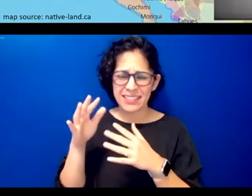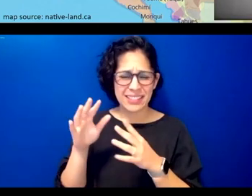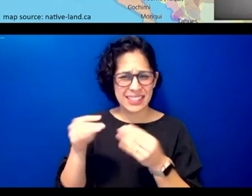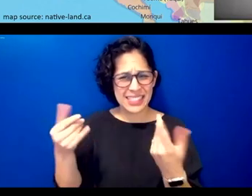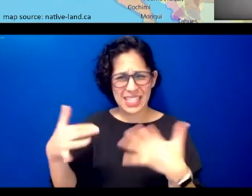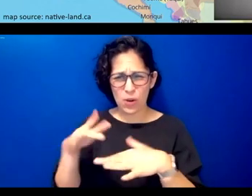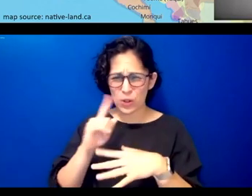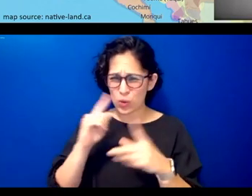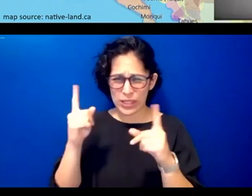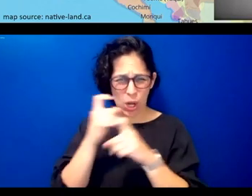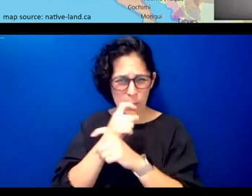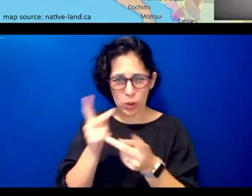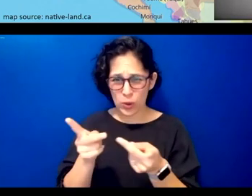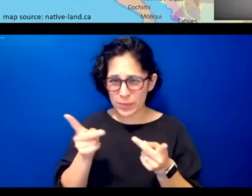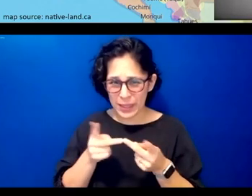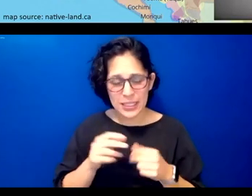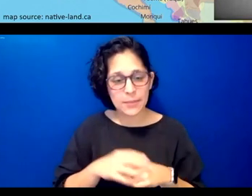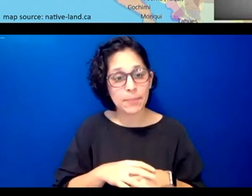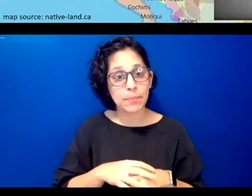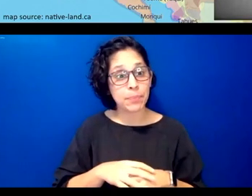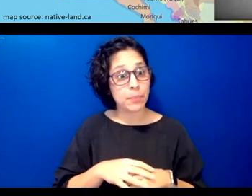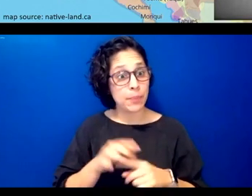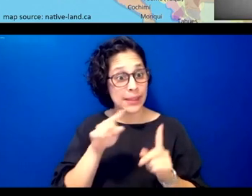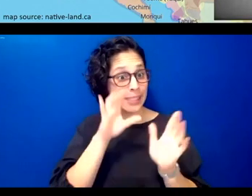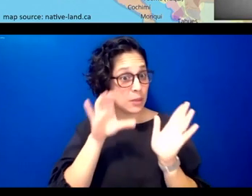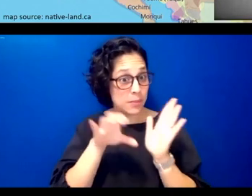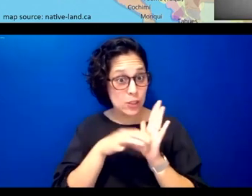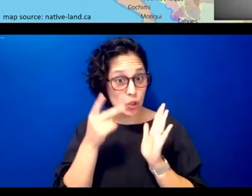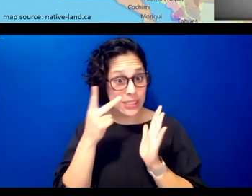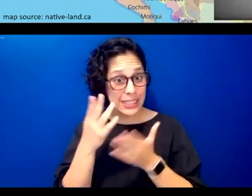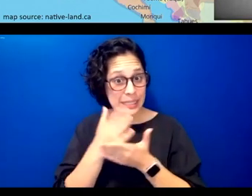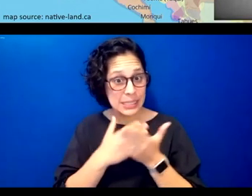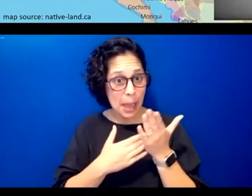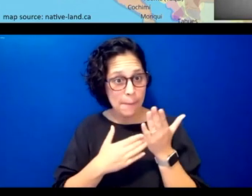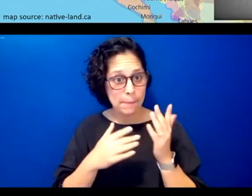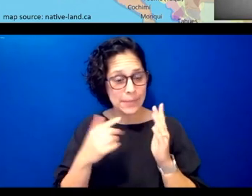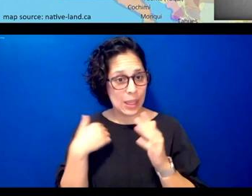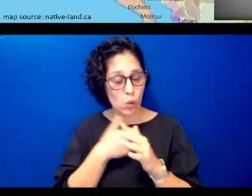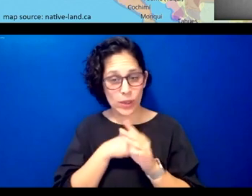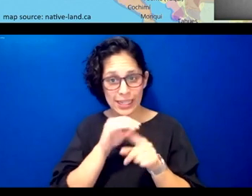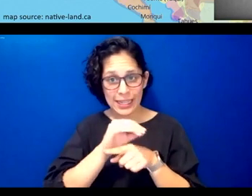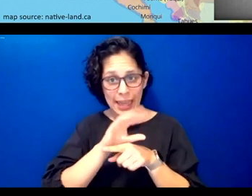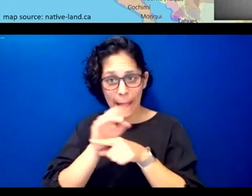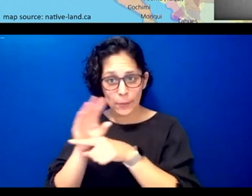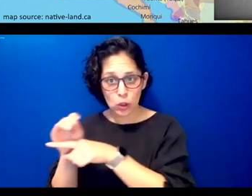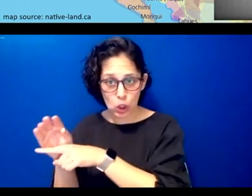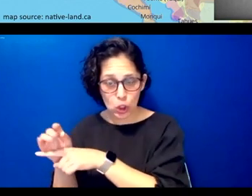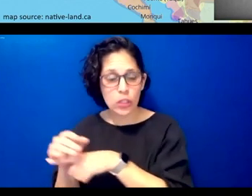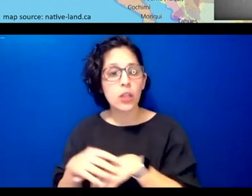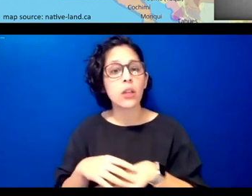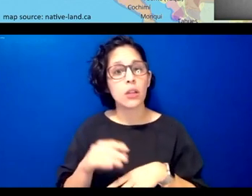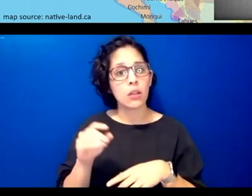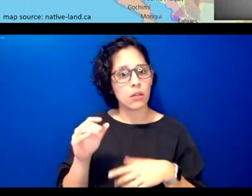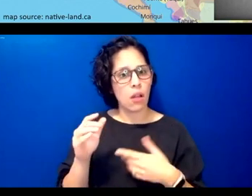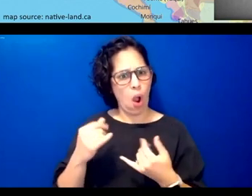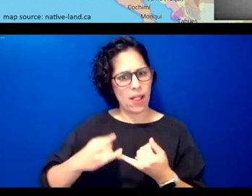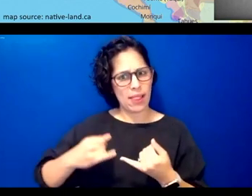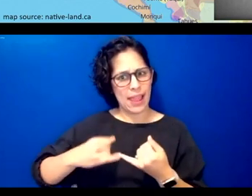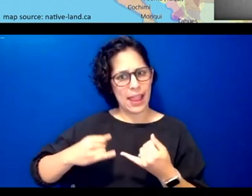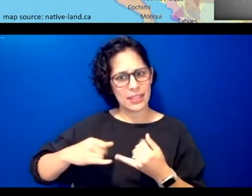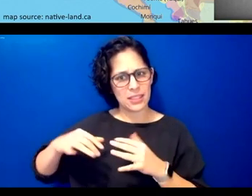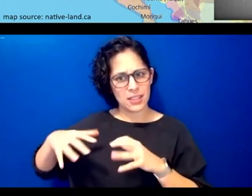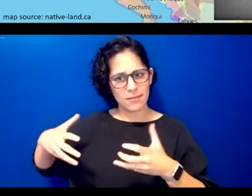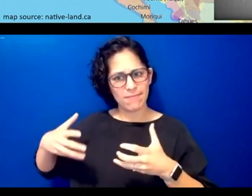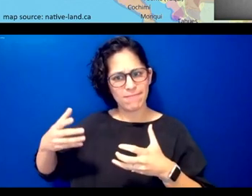and then uh here you see some of the images that we captured of our last these few remaining